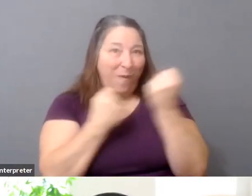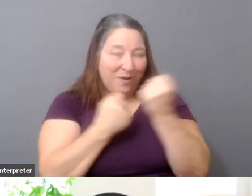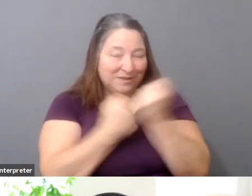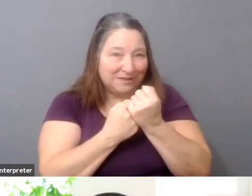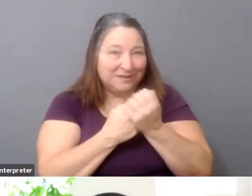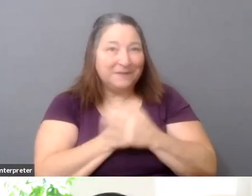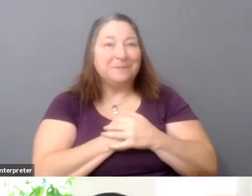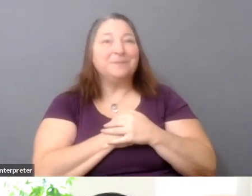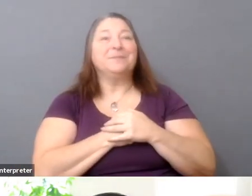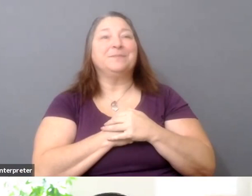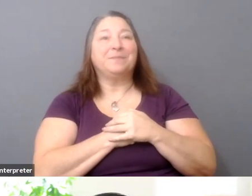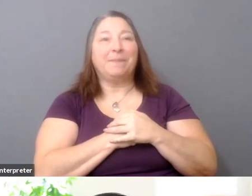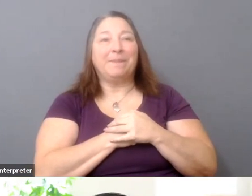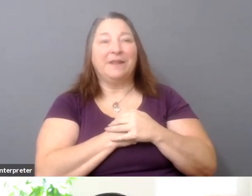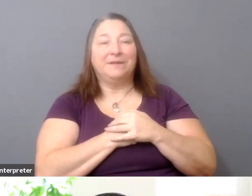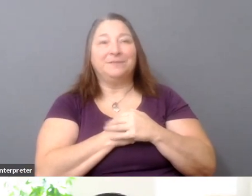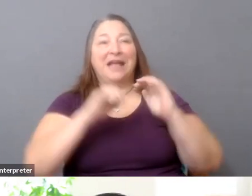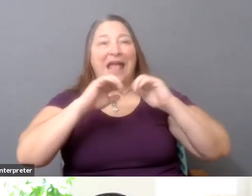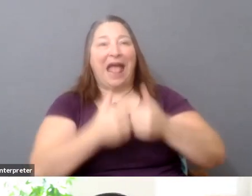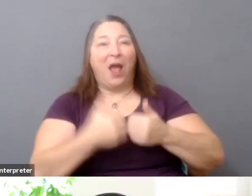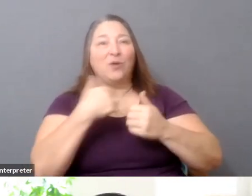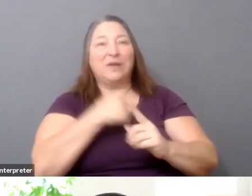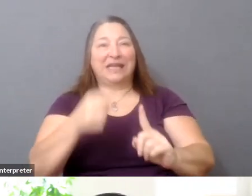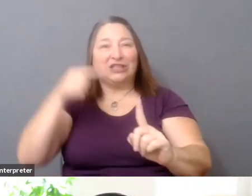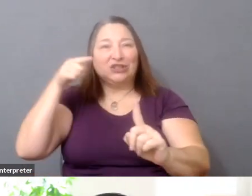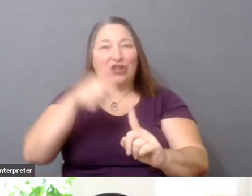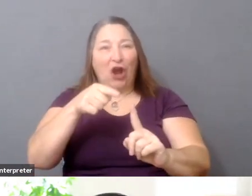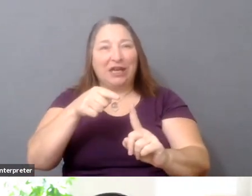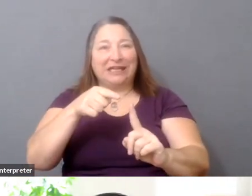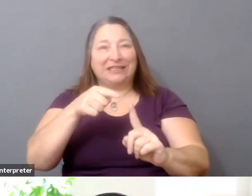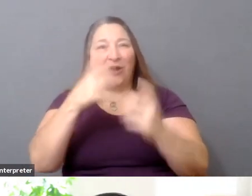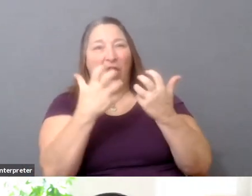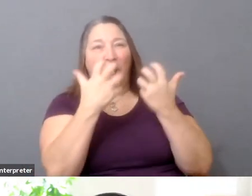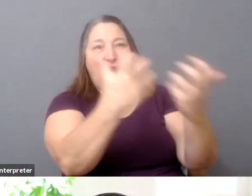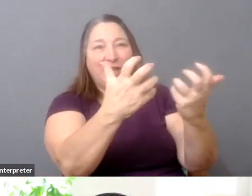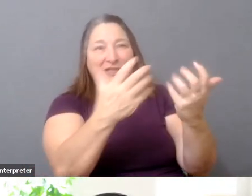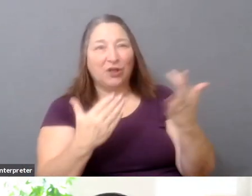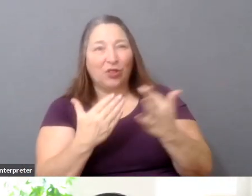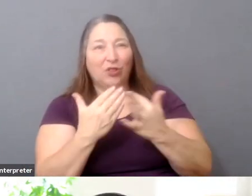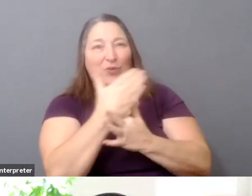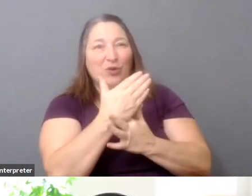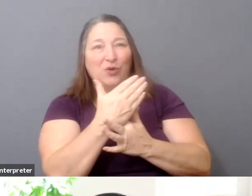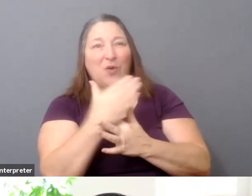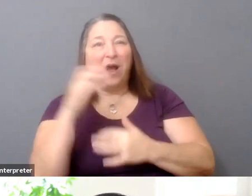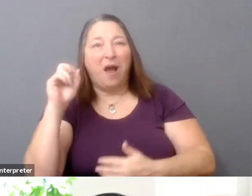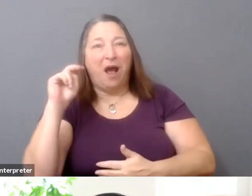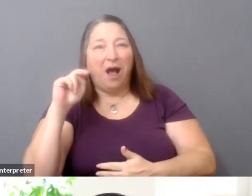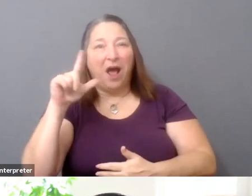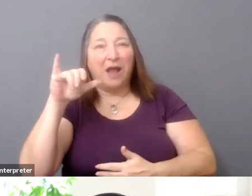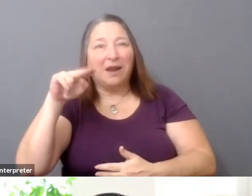Yeah, I feel like the question was how do we target audiences through online networks?